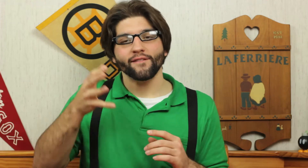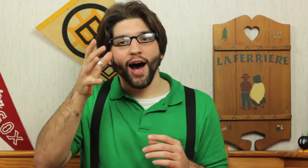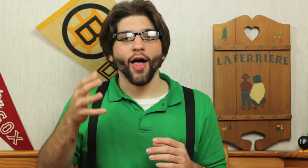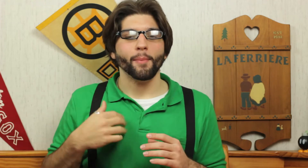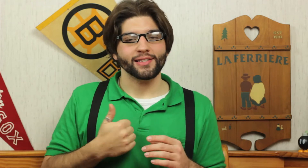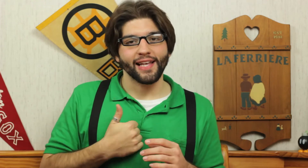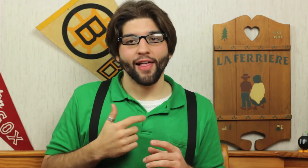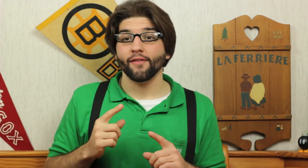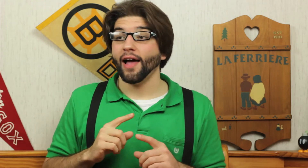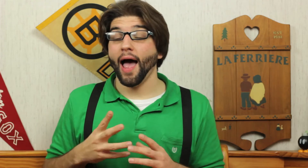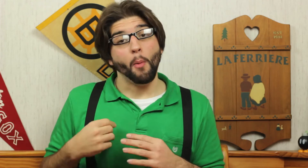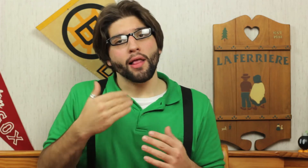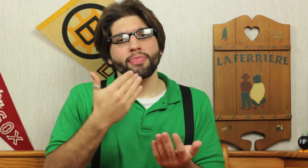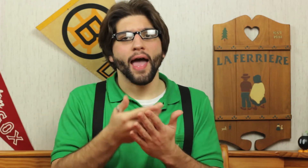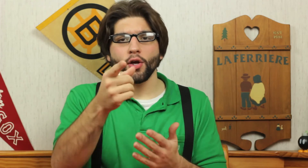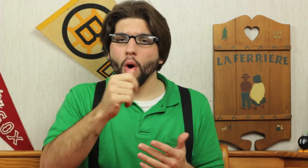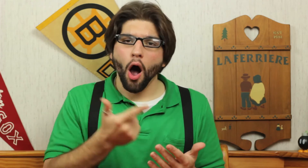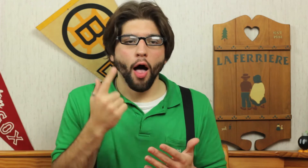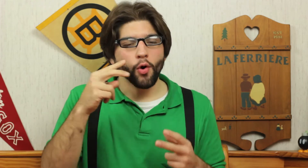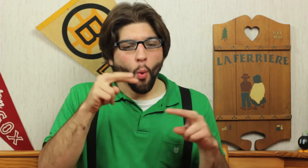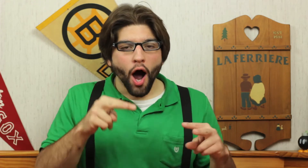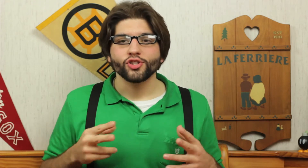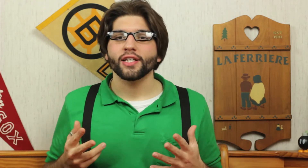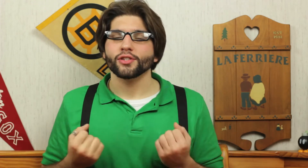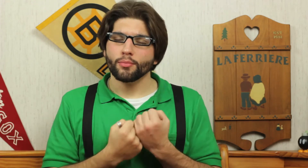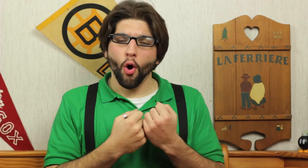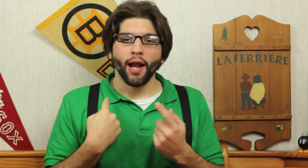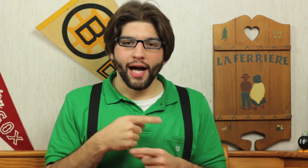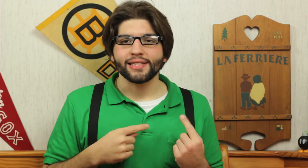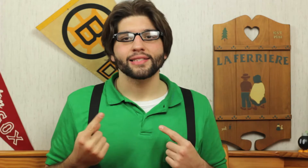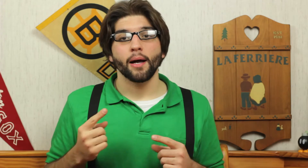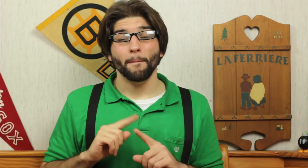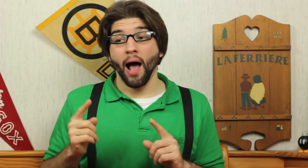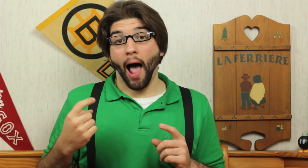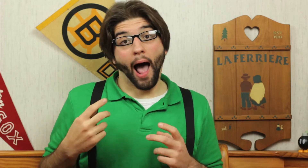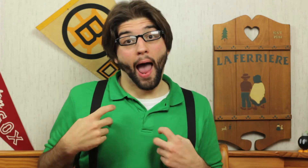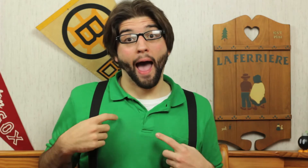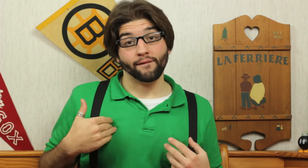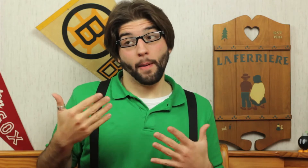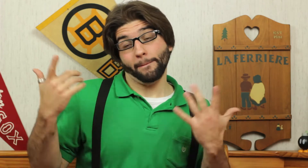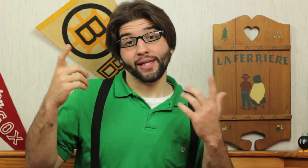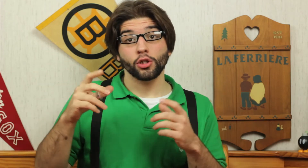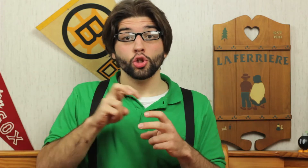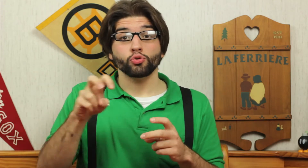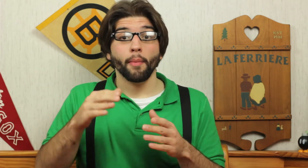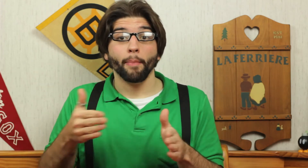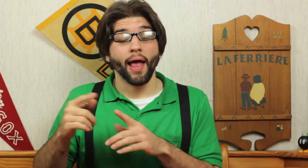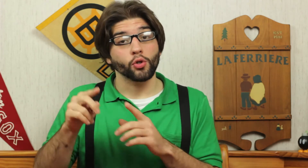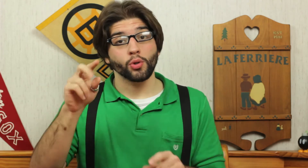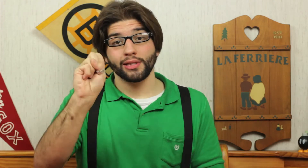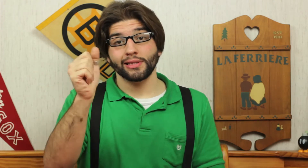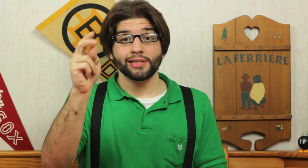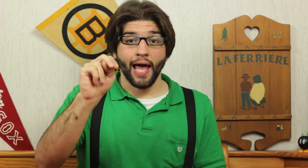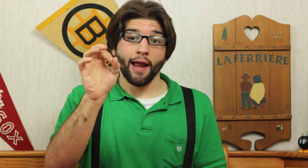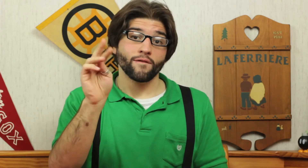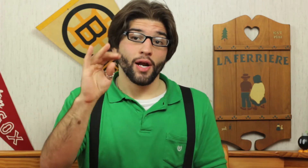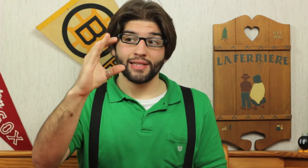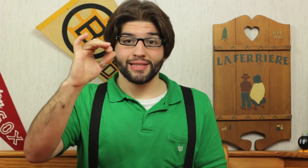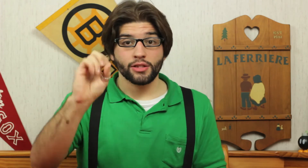I wanted to thank you all for watching, supporting us, but I have big trip planned to San Francisco,